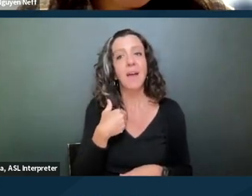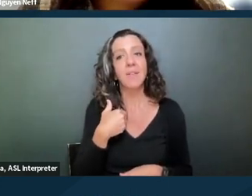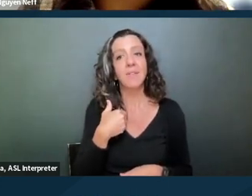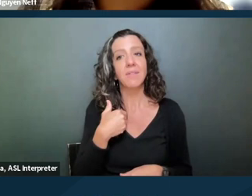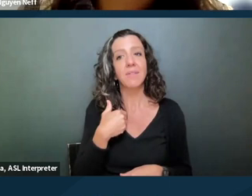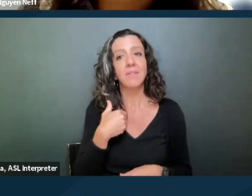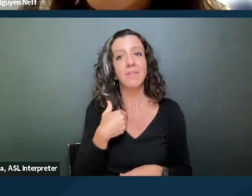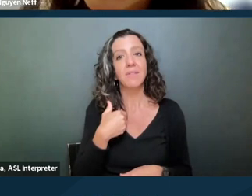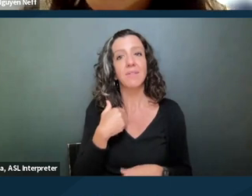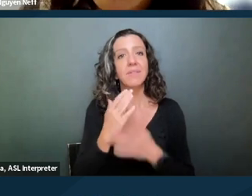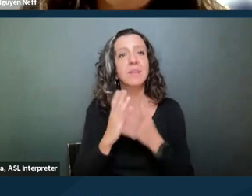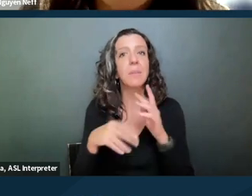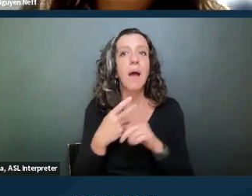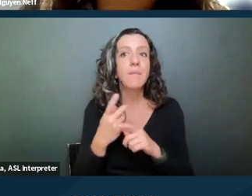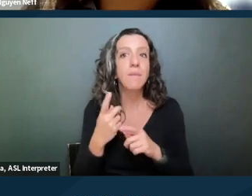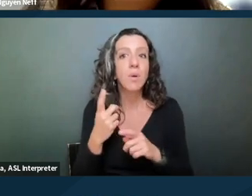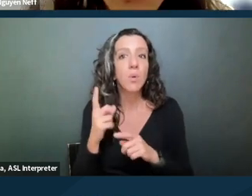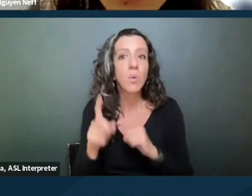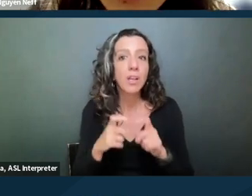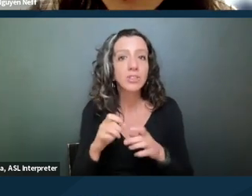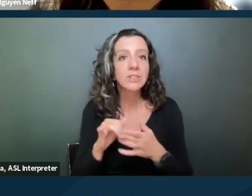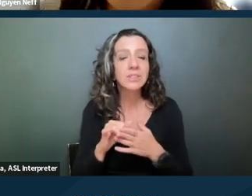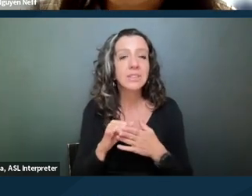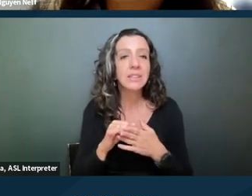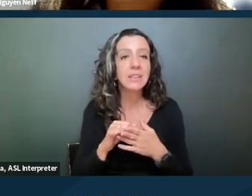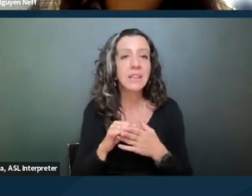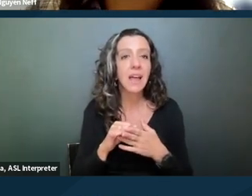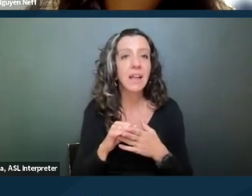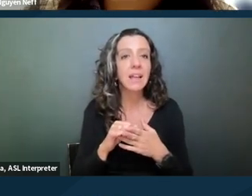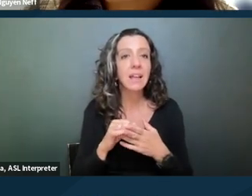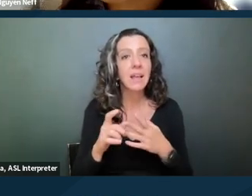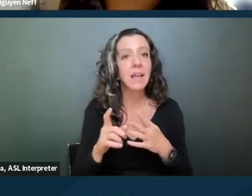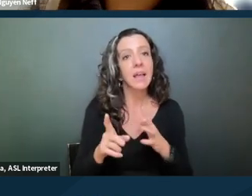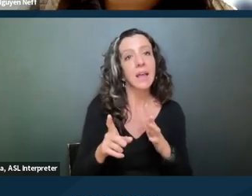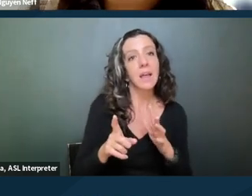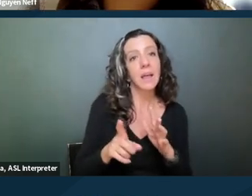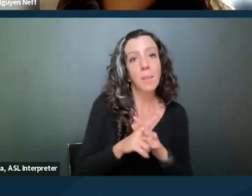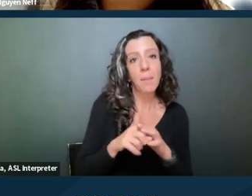if there's some sort of question to that effect when applying to live somewhere that, you know, that could be a basis